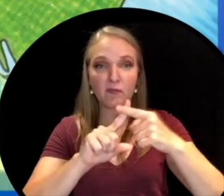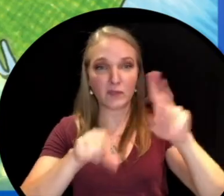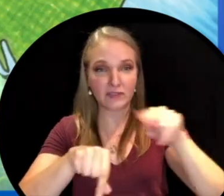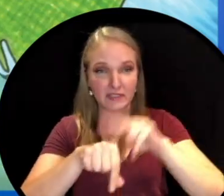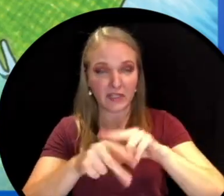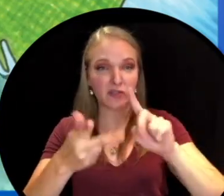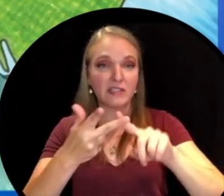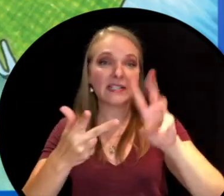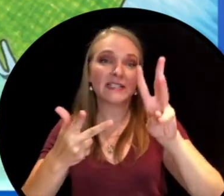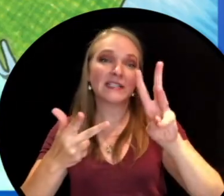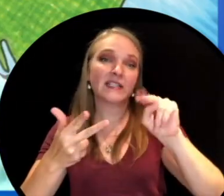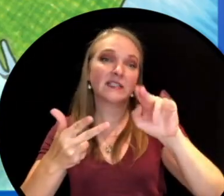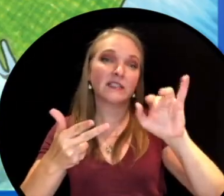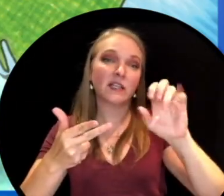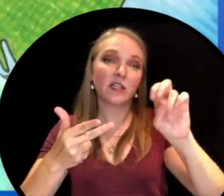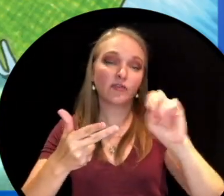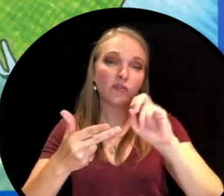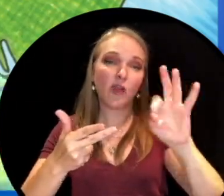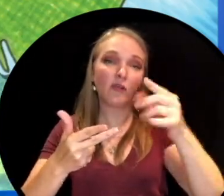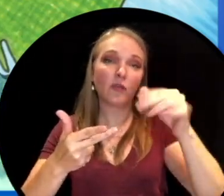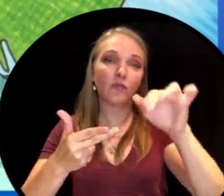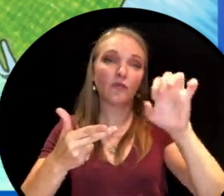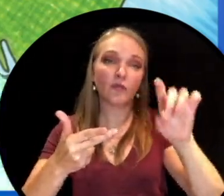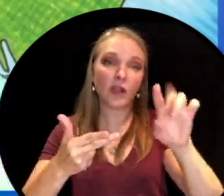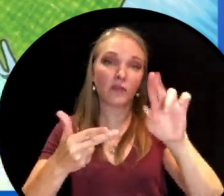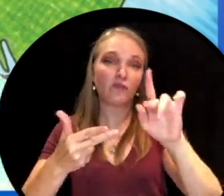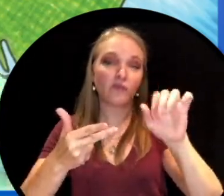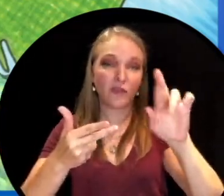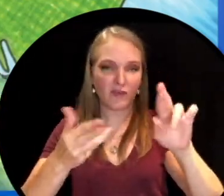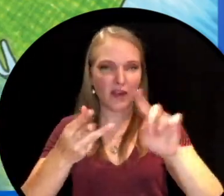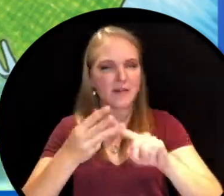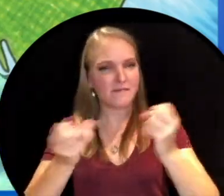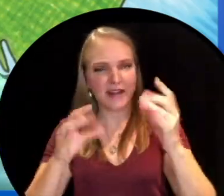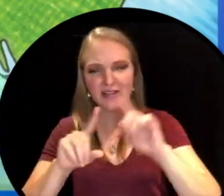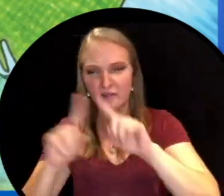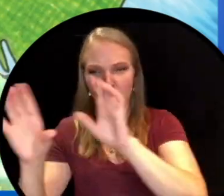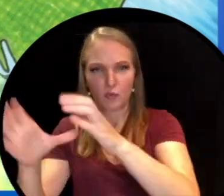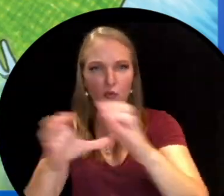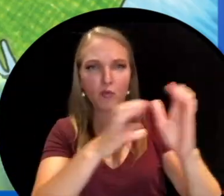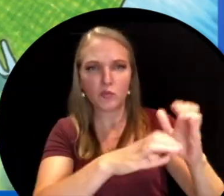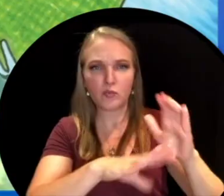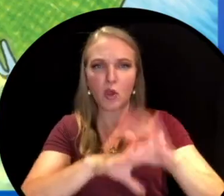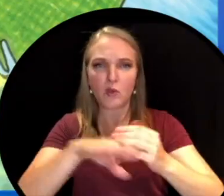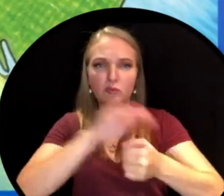the Six Nations of the Grand River and to many other Indigenous people from across Turtle Island.